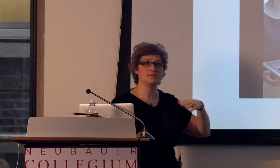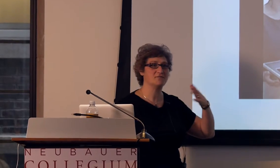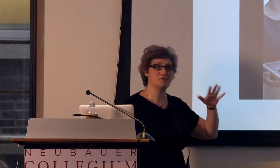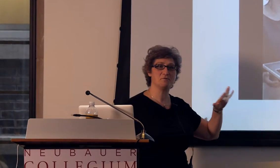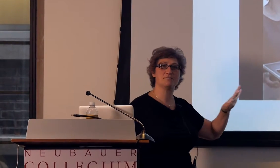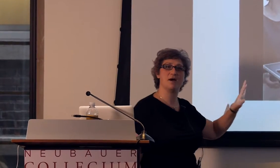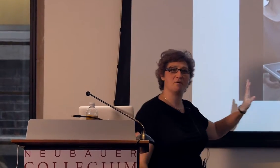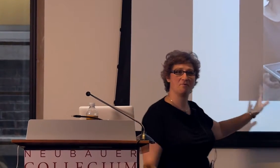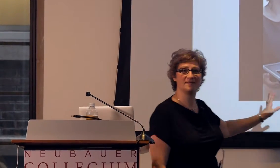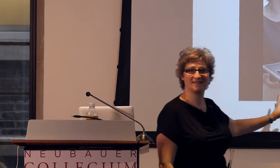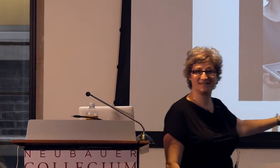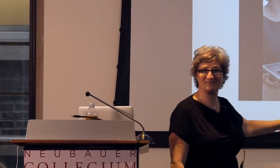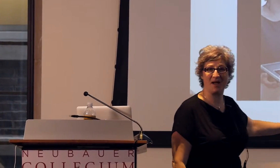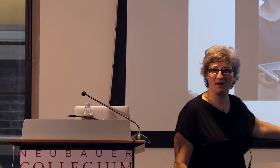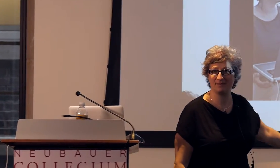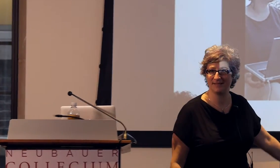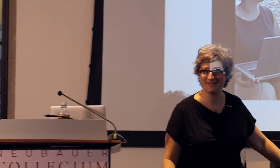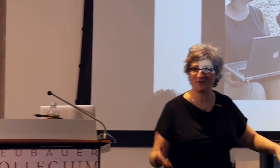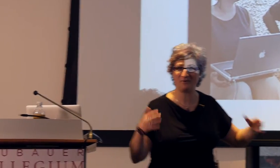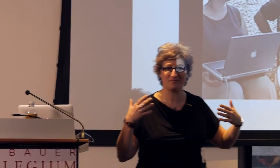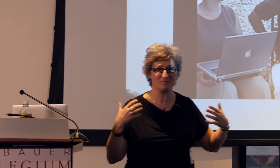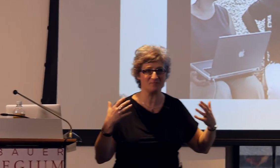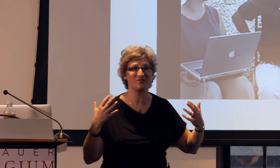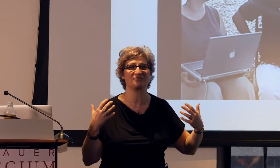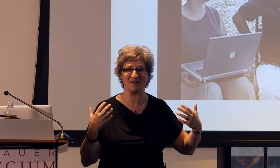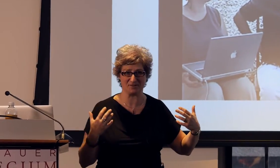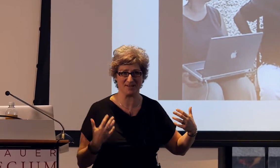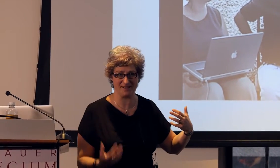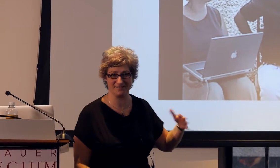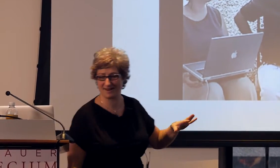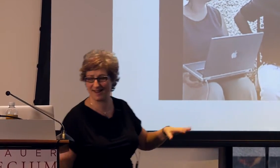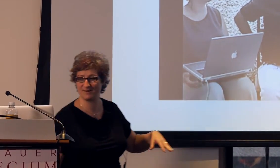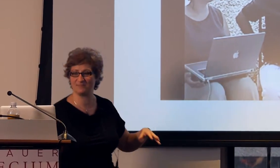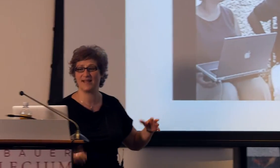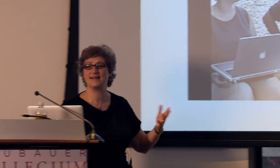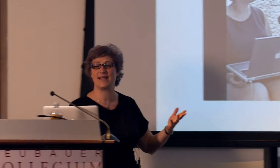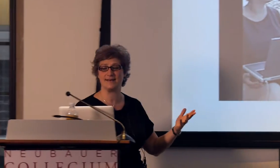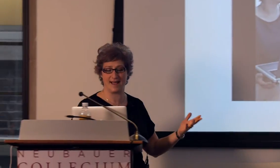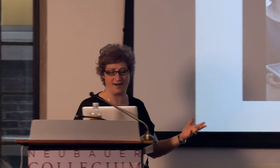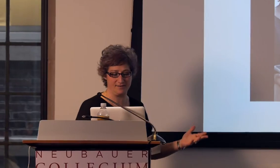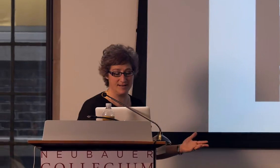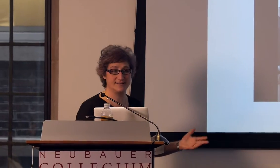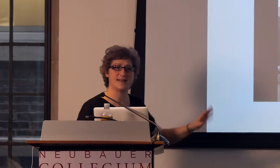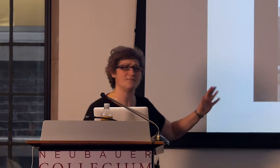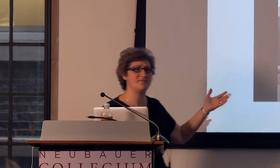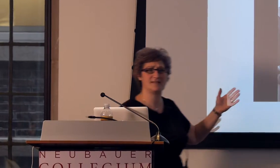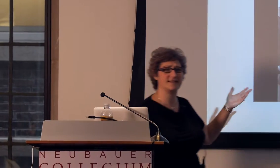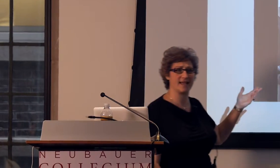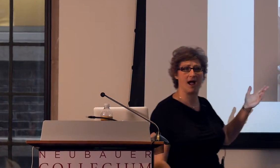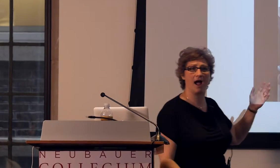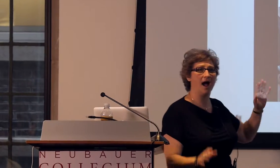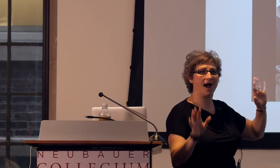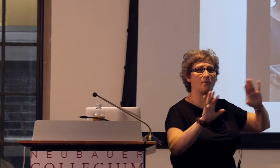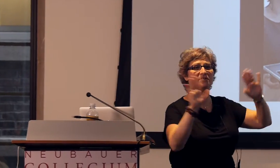those of you who know what this is about, please restrain yourselves, okay, I'm gonna play it again, now. Does anyone feel like they,